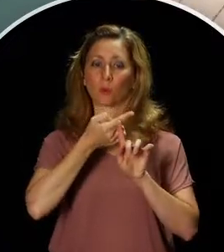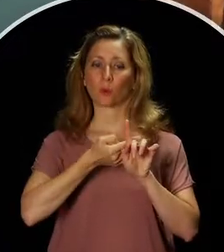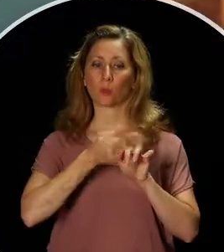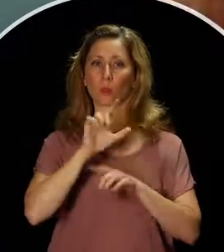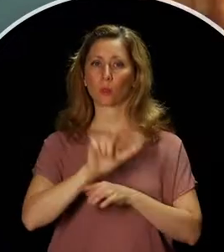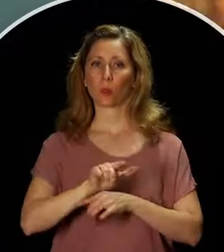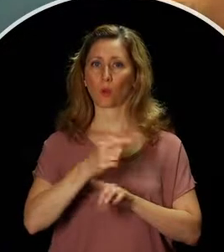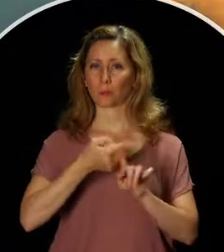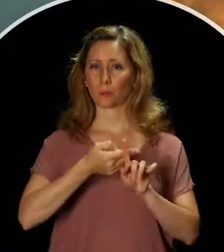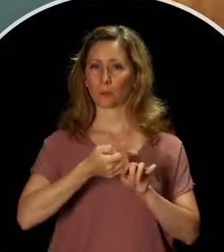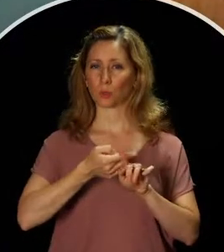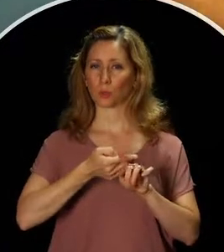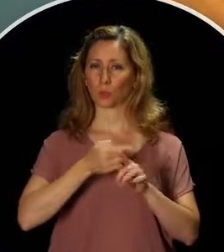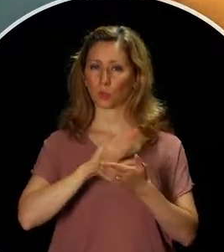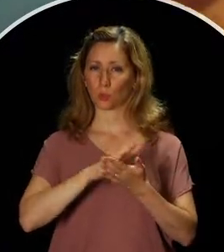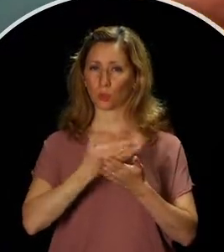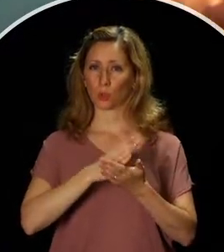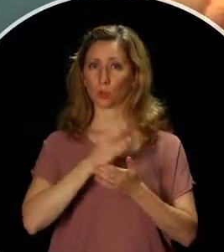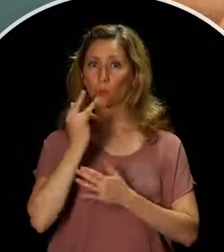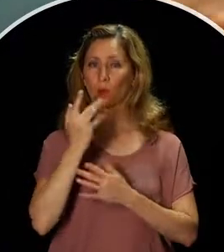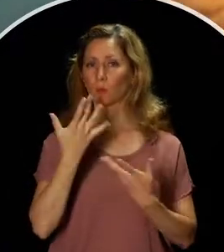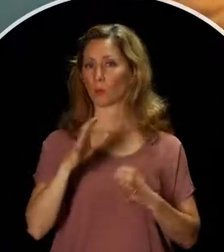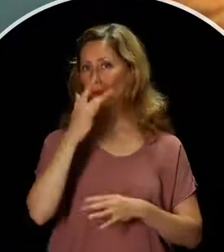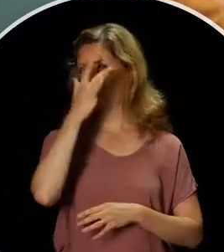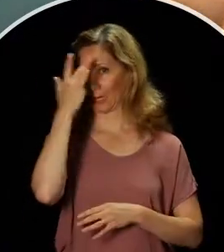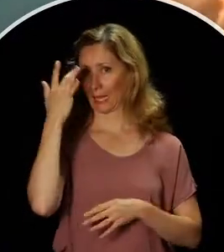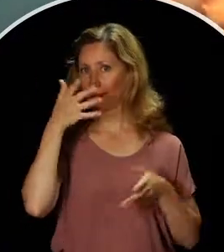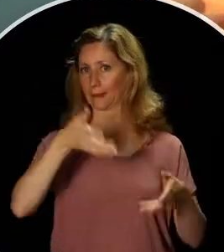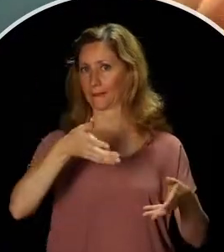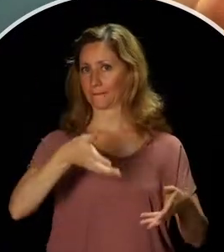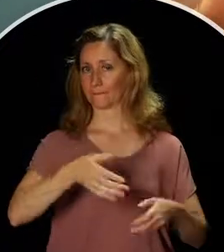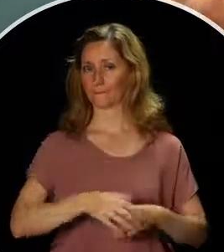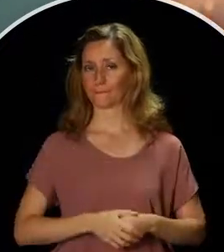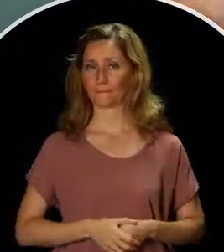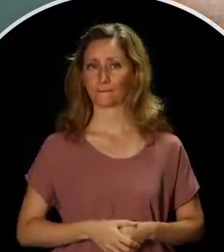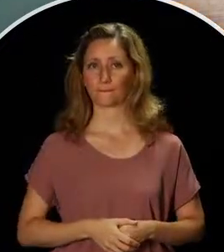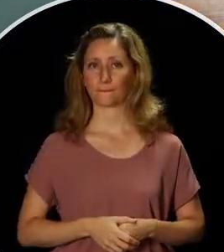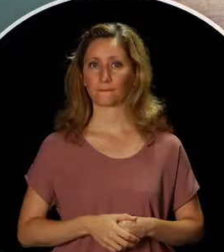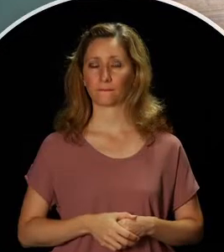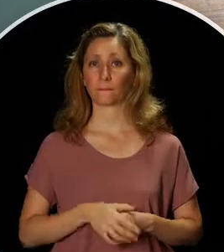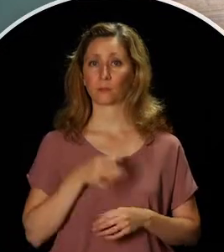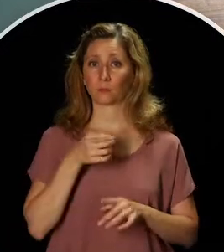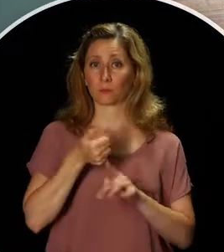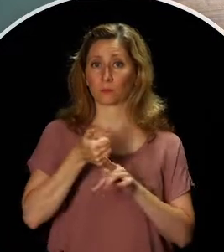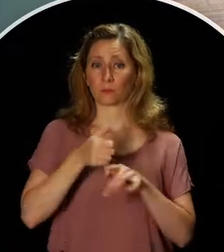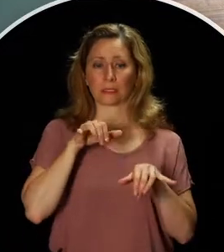that take a longer time so you don't forget. Stay in the kitchen the entire time